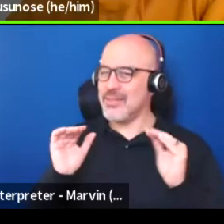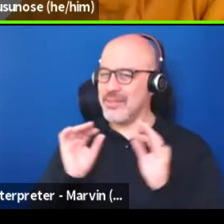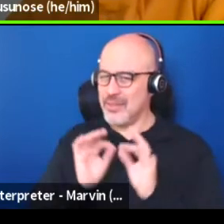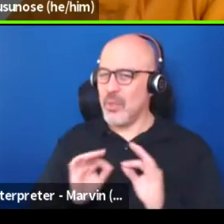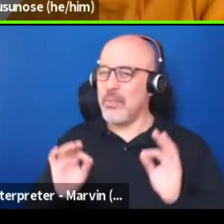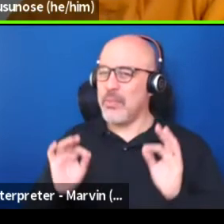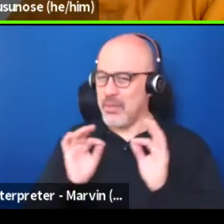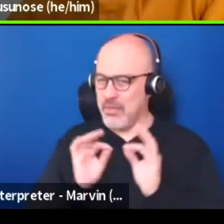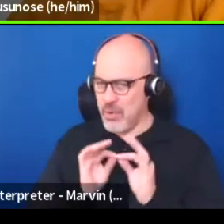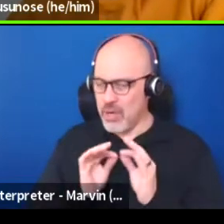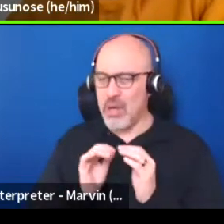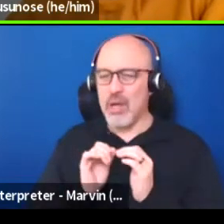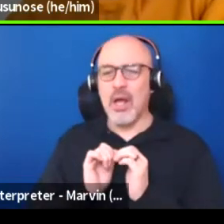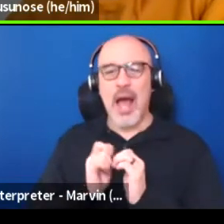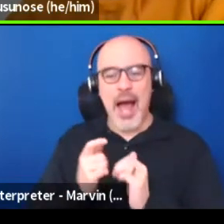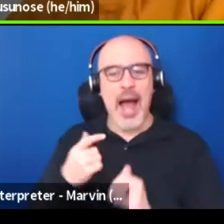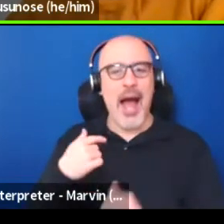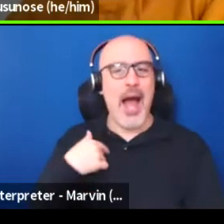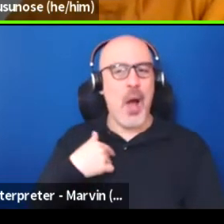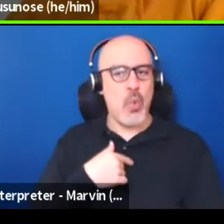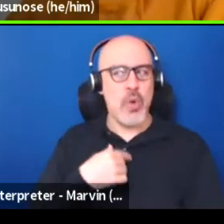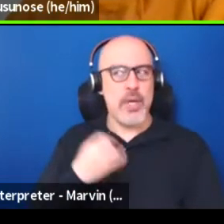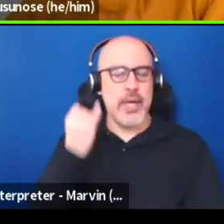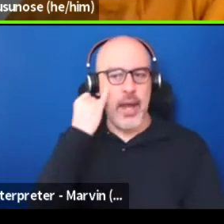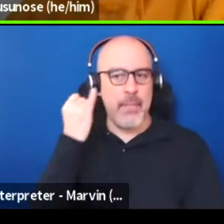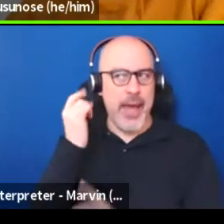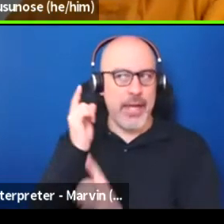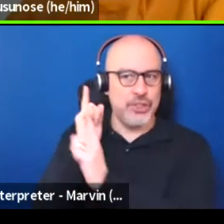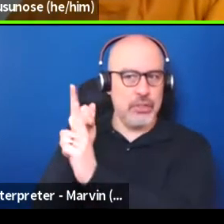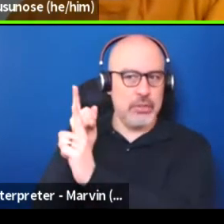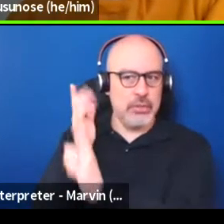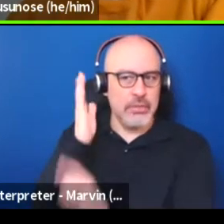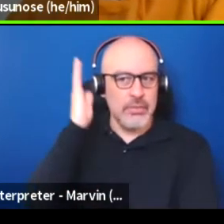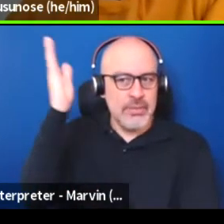in how we can imagine where theater can take society.